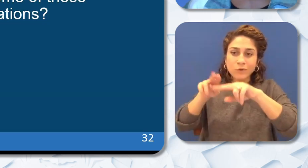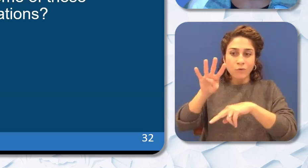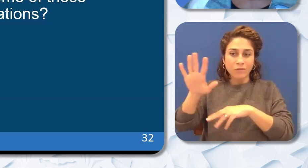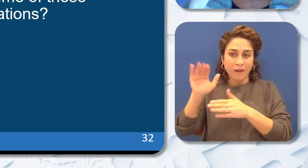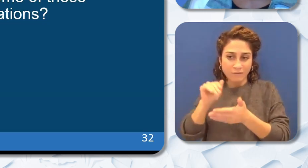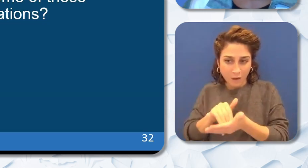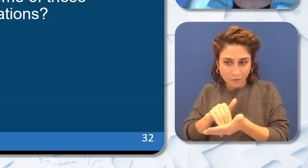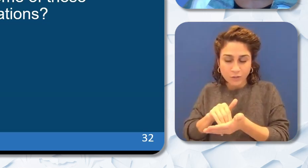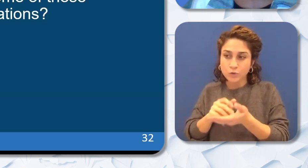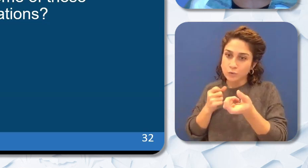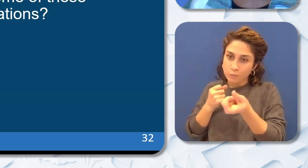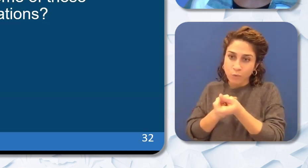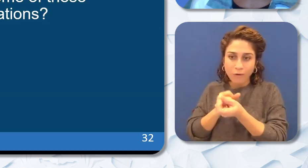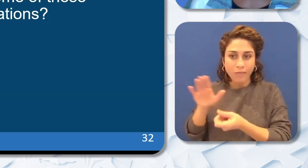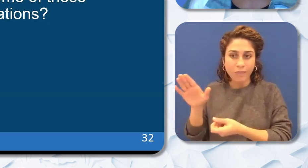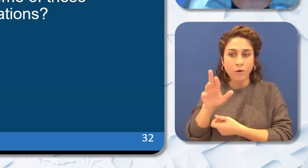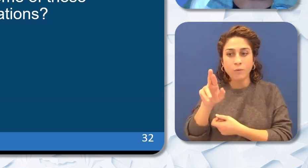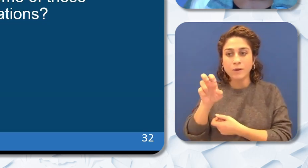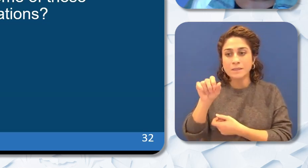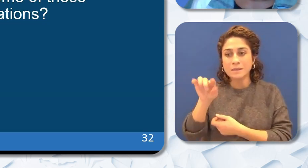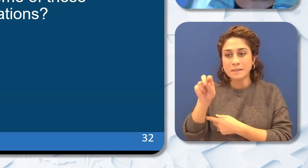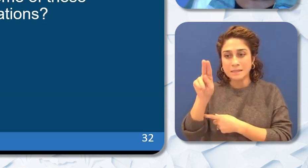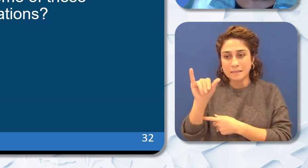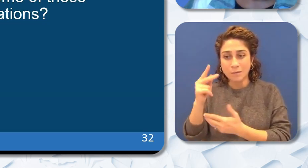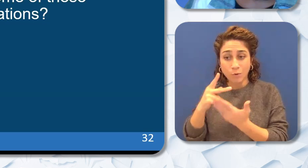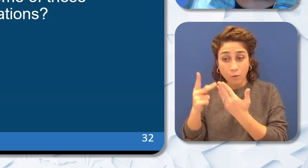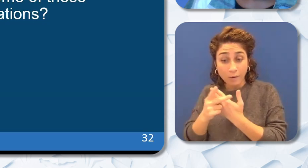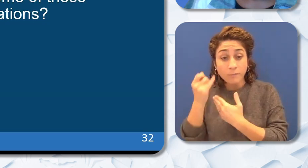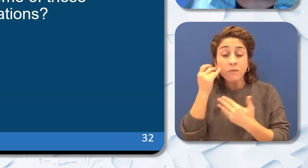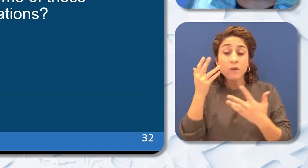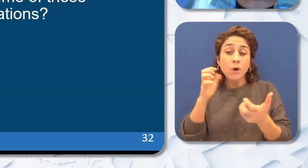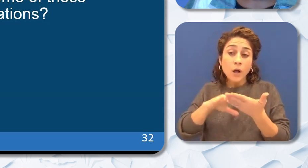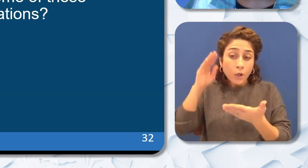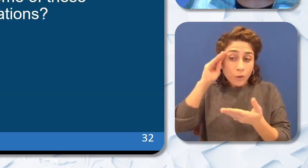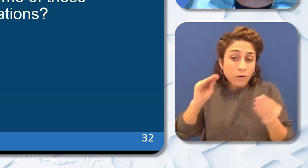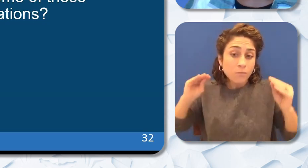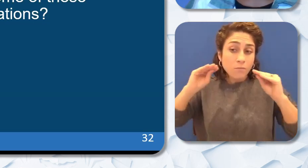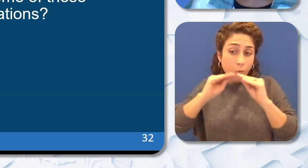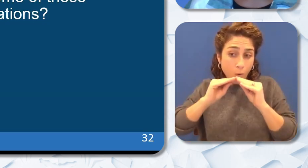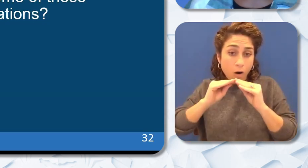their residency program. To learn more about becoming a teacher in California please reach